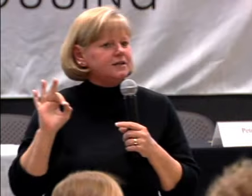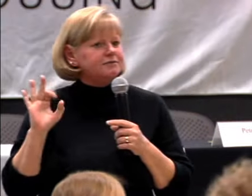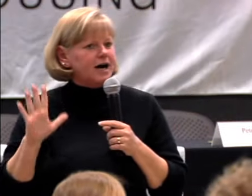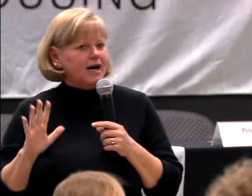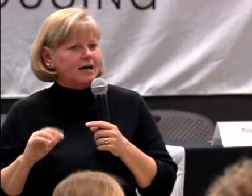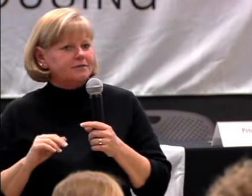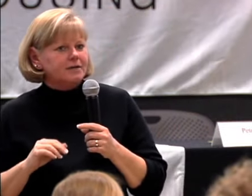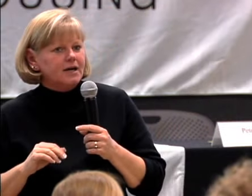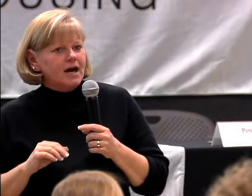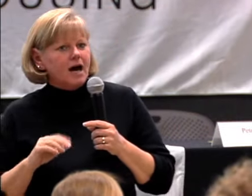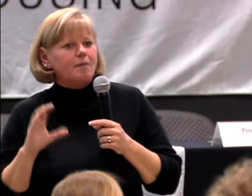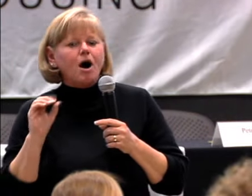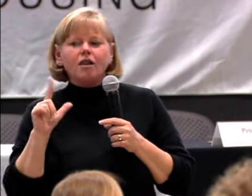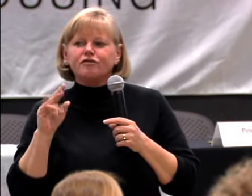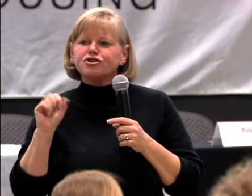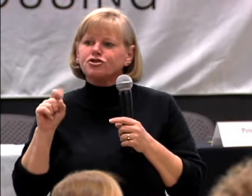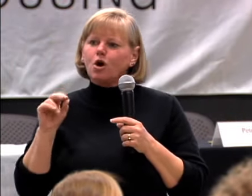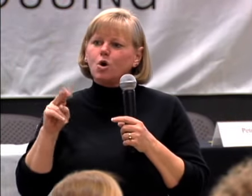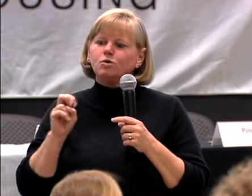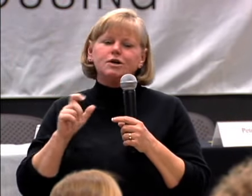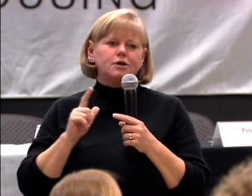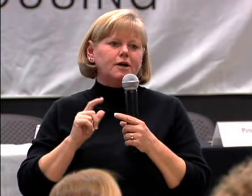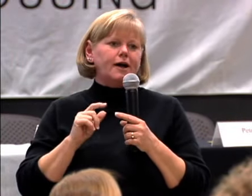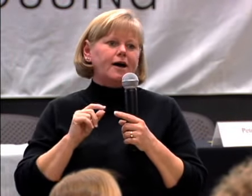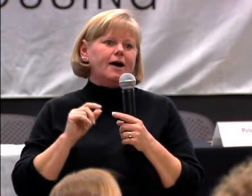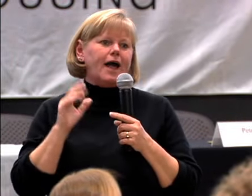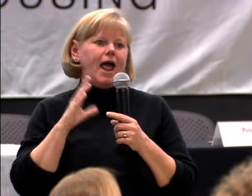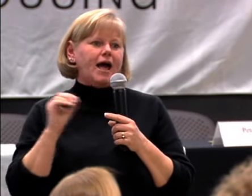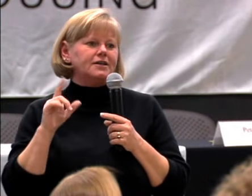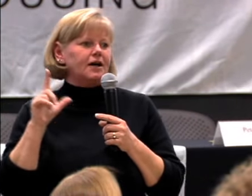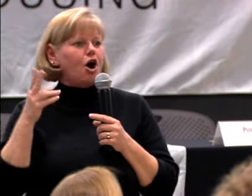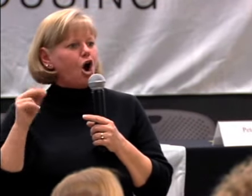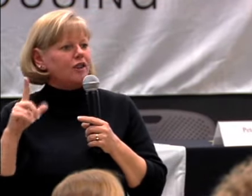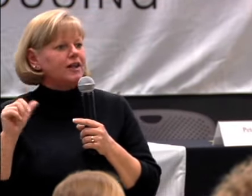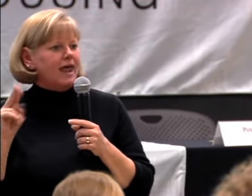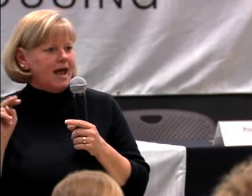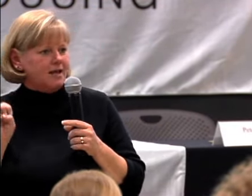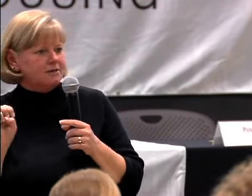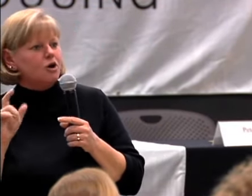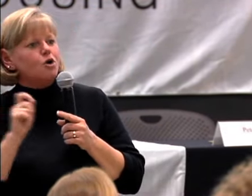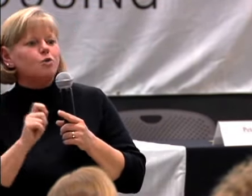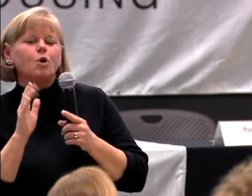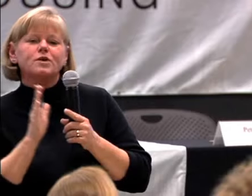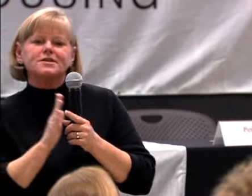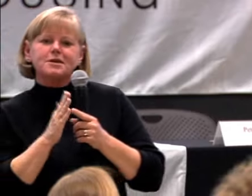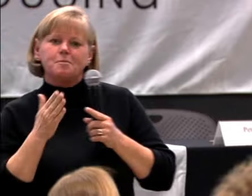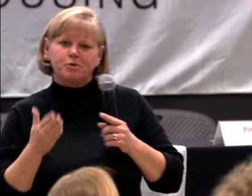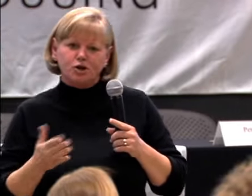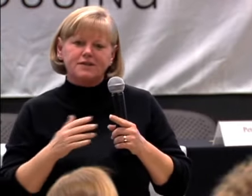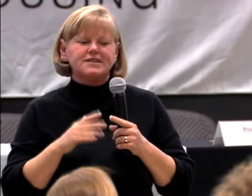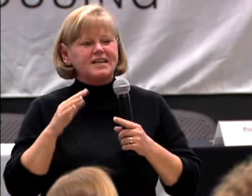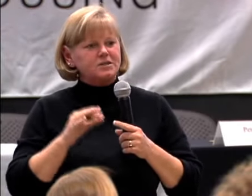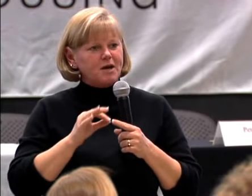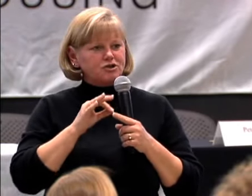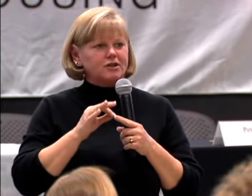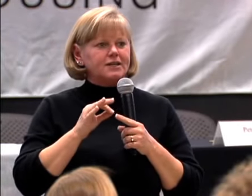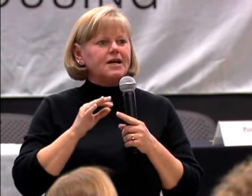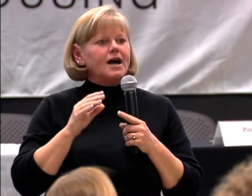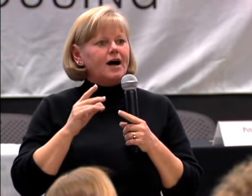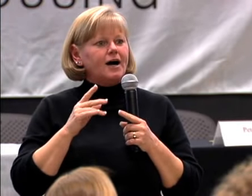IN 1995 OLIVER STONE AND CARLA LANE WROTE SOME BOOKS, ESPECIALLY